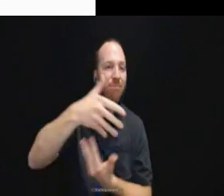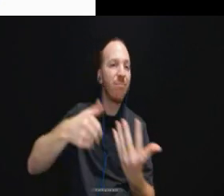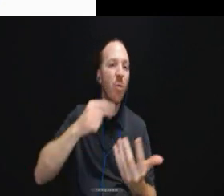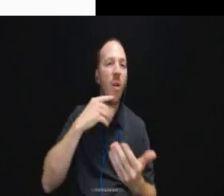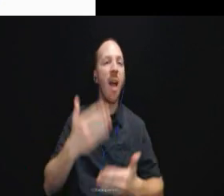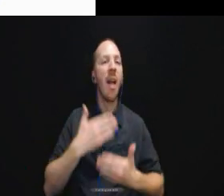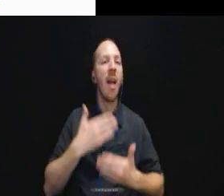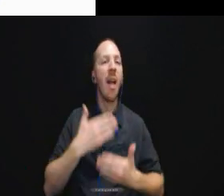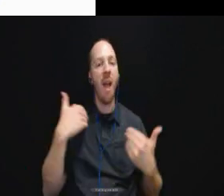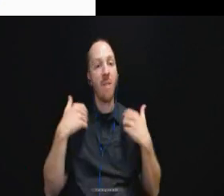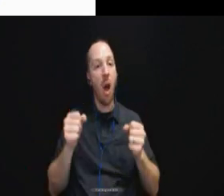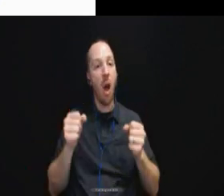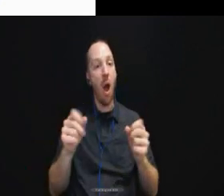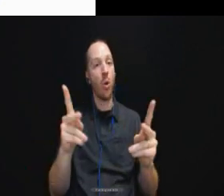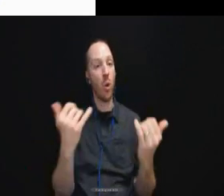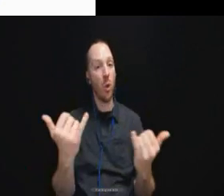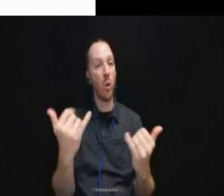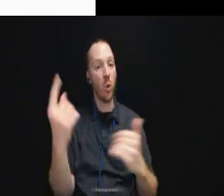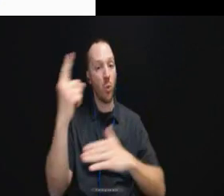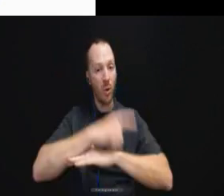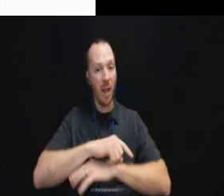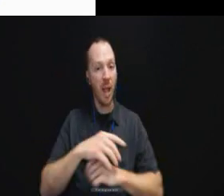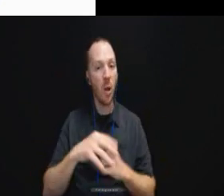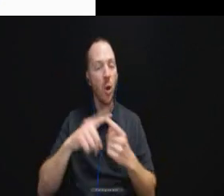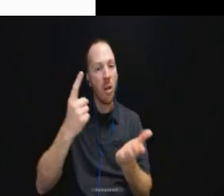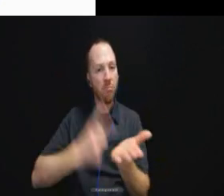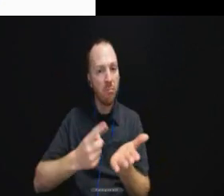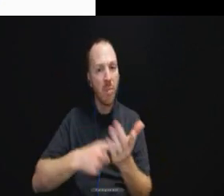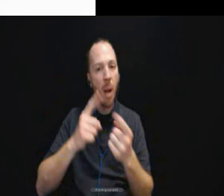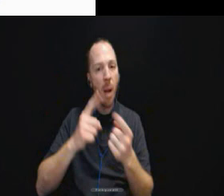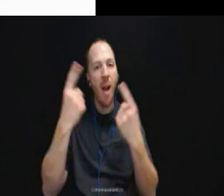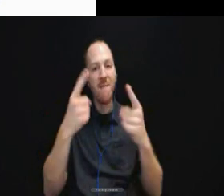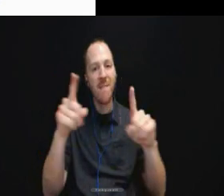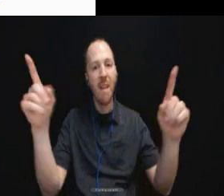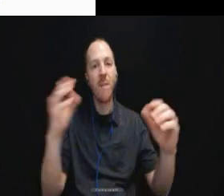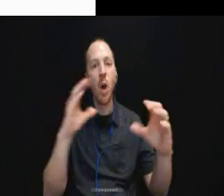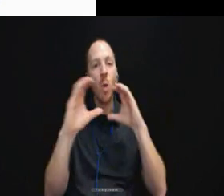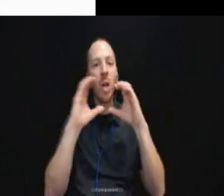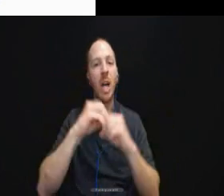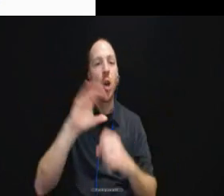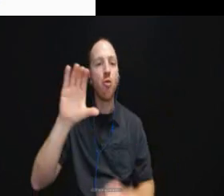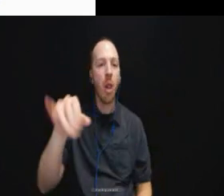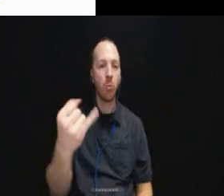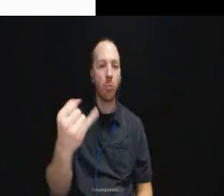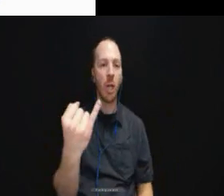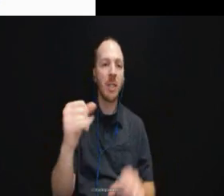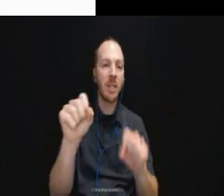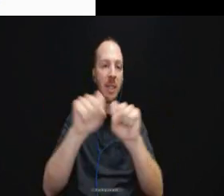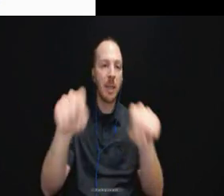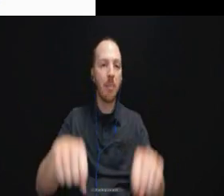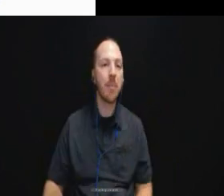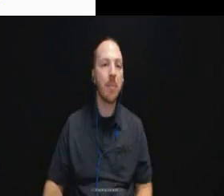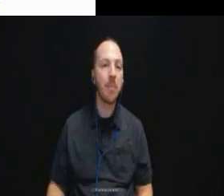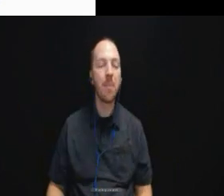to talk about effective communication in the criminal justice system. This is a really important topic.